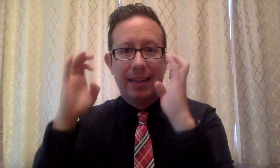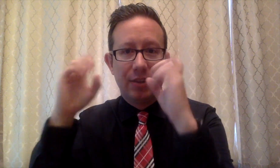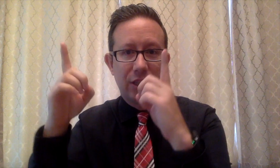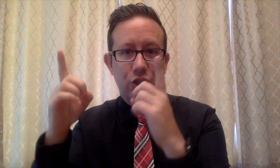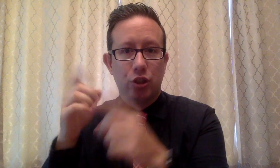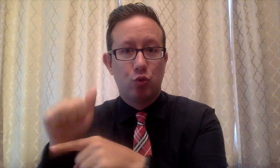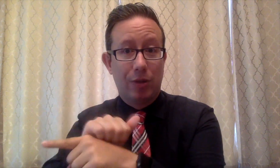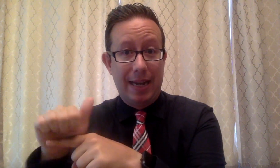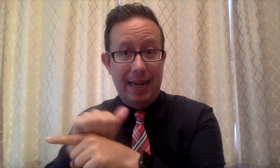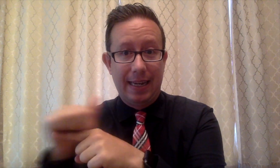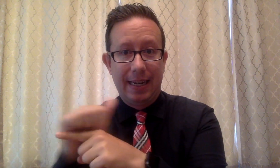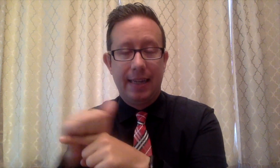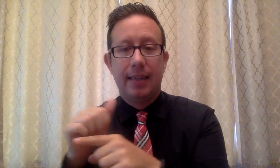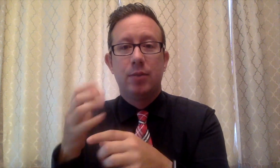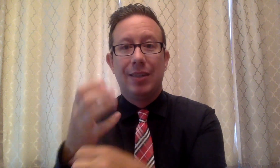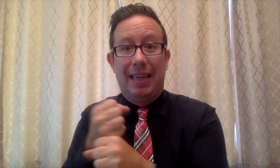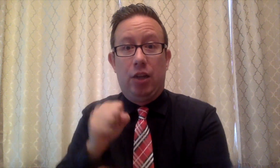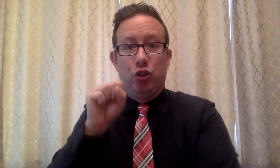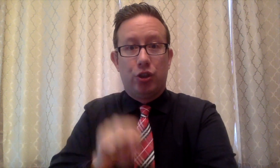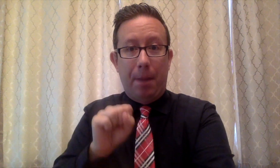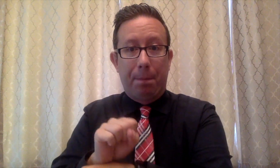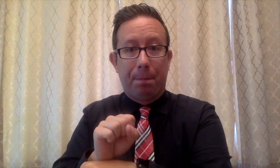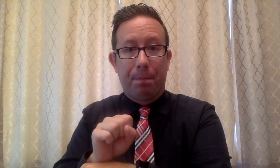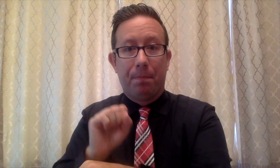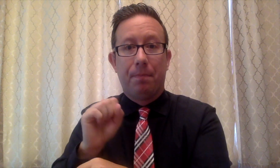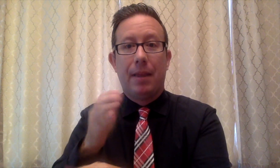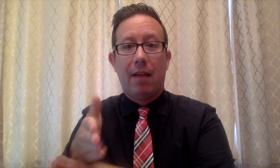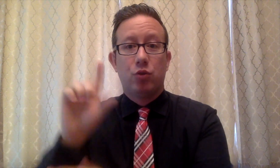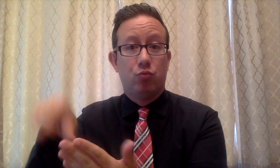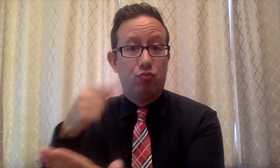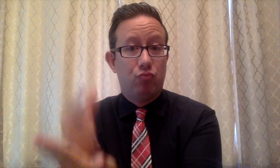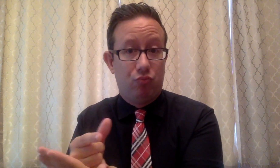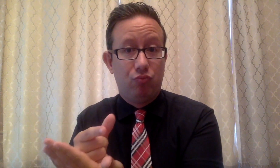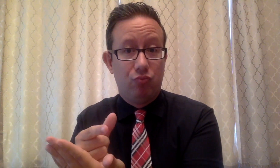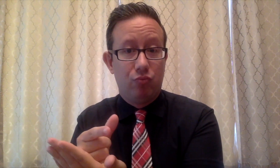or technical training in order to gain employment after graduating.